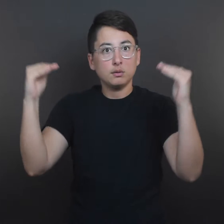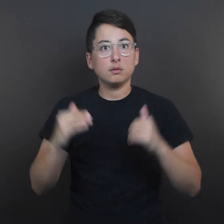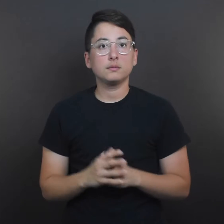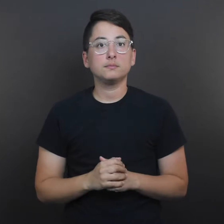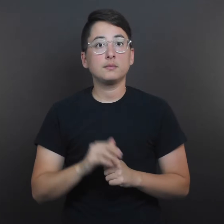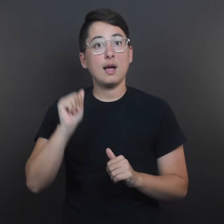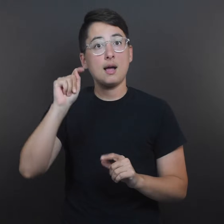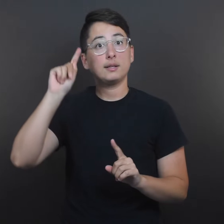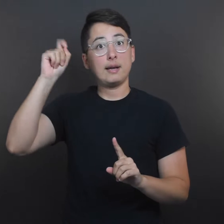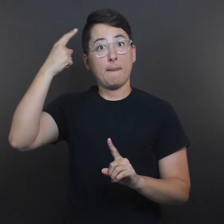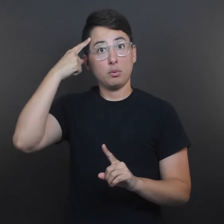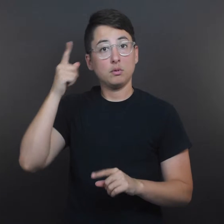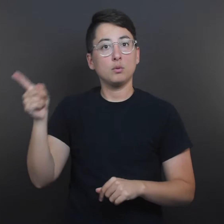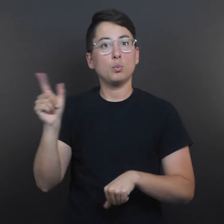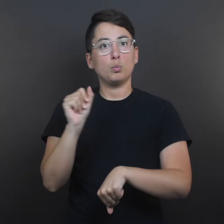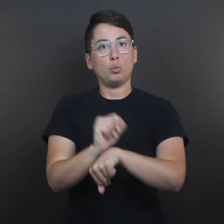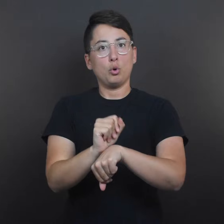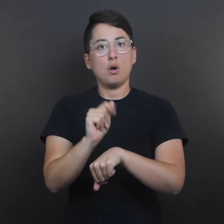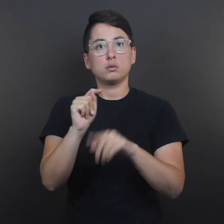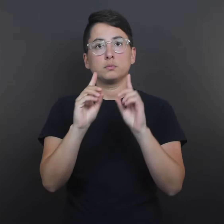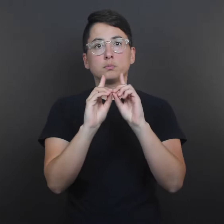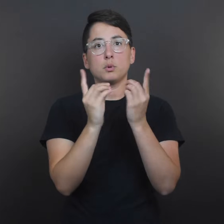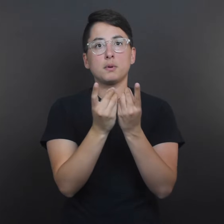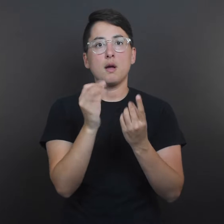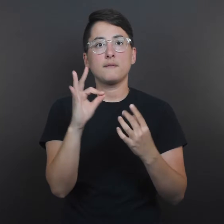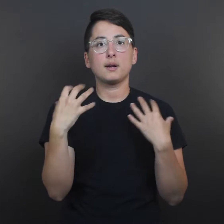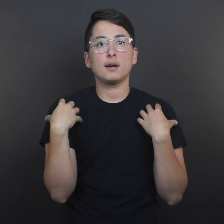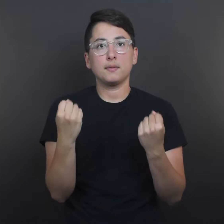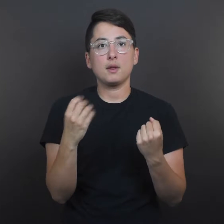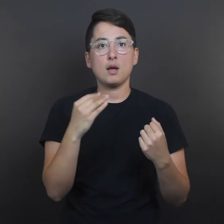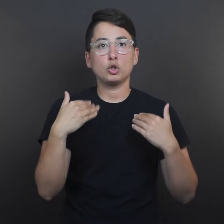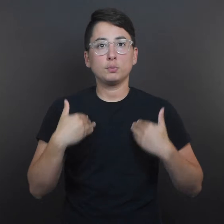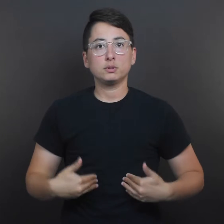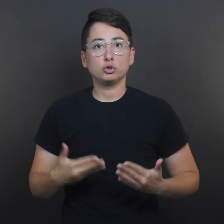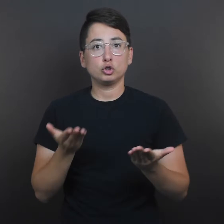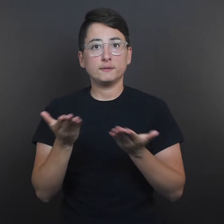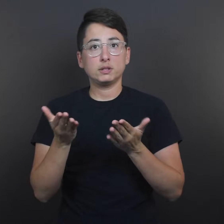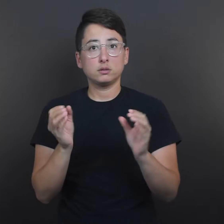work on something that’s so high-level.” Working from the Department of Health and